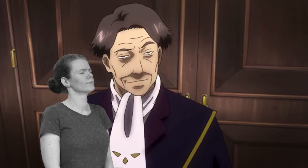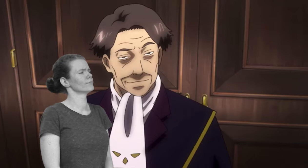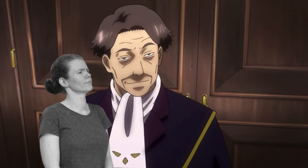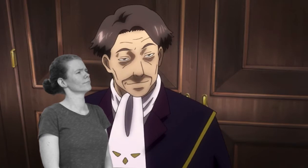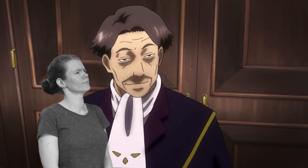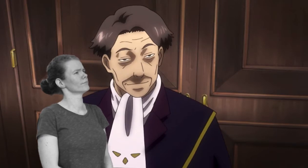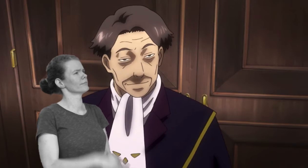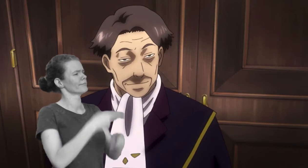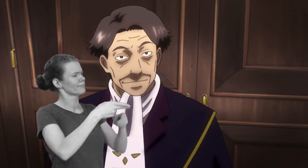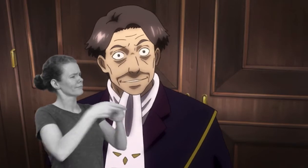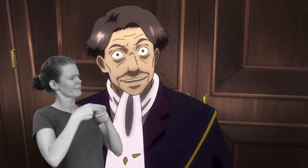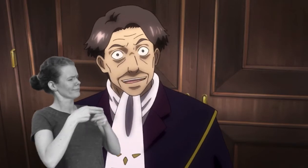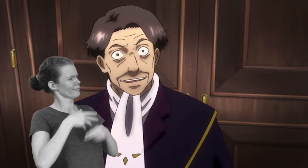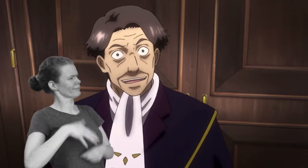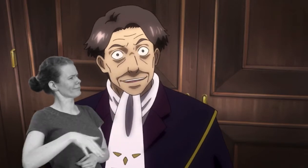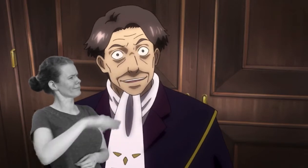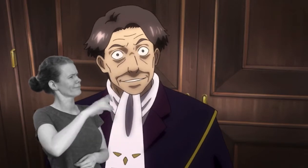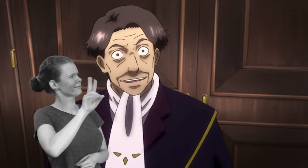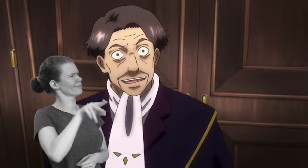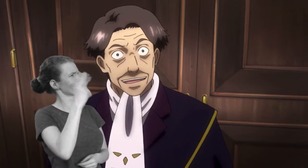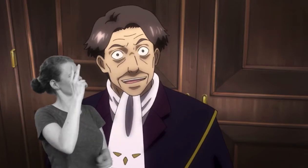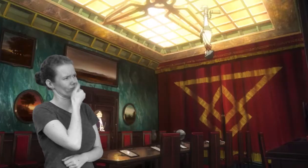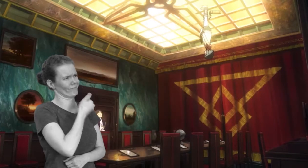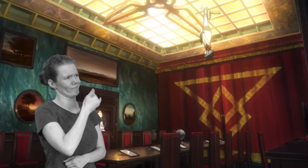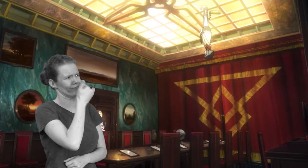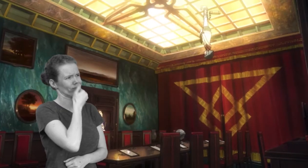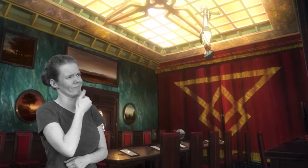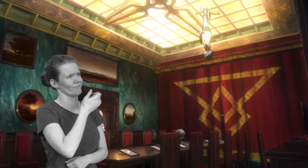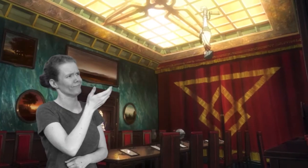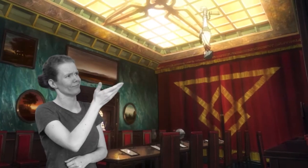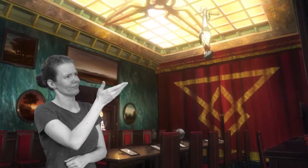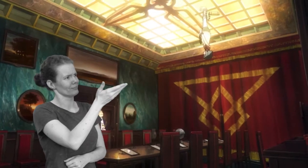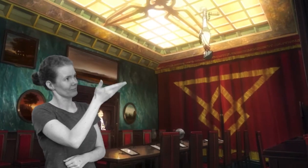Upside down, huh? I'm afraid you're mistaken.